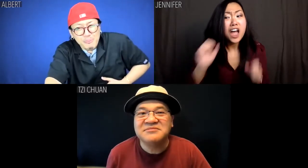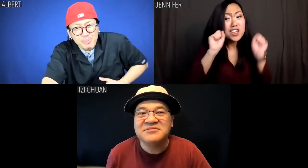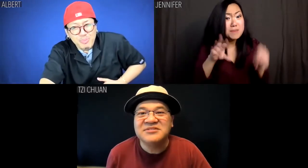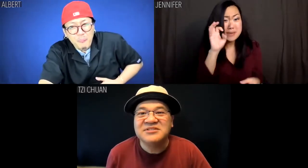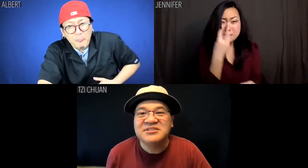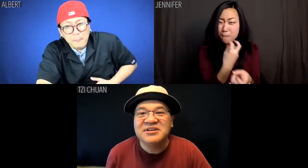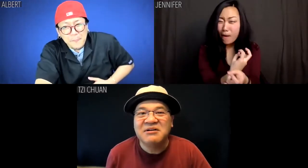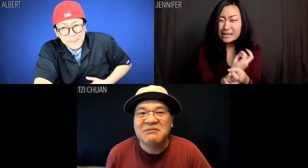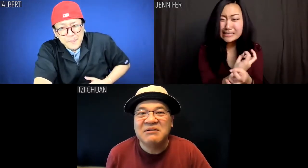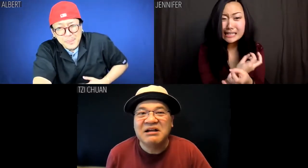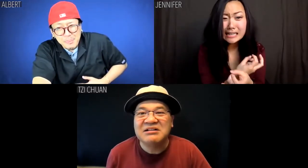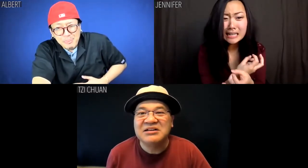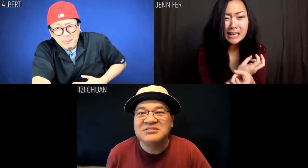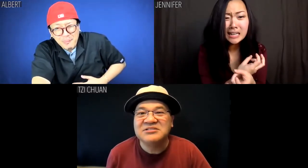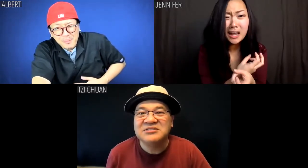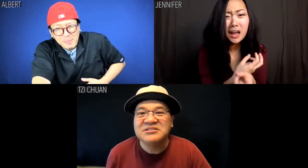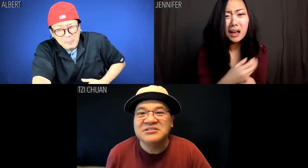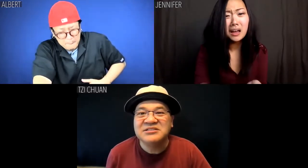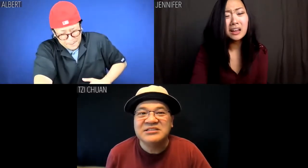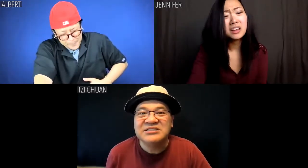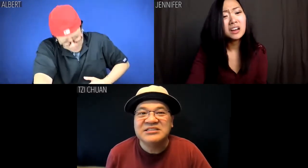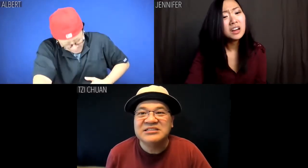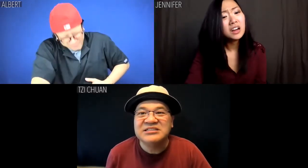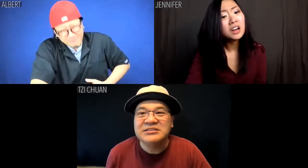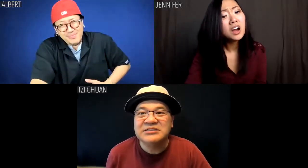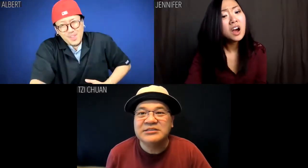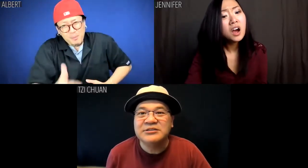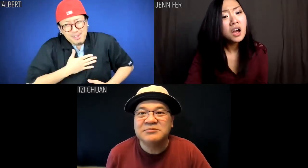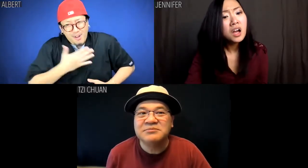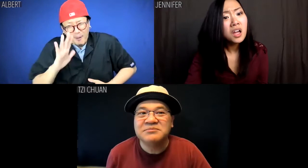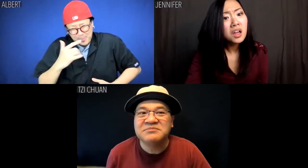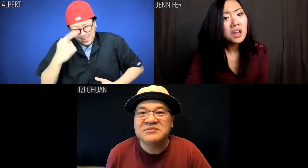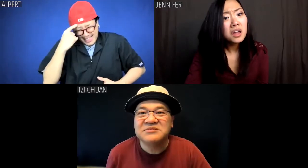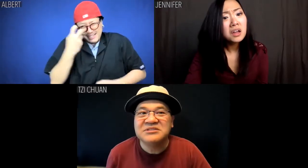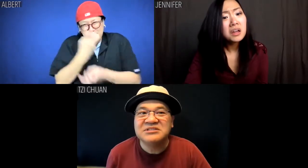Jennifer: That could be poison. Albert: Oh God I think it is poison.